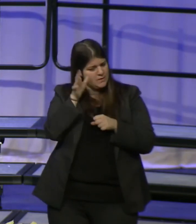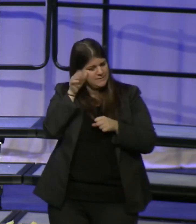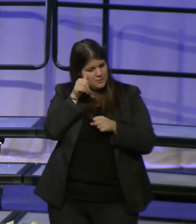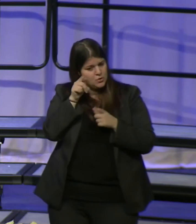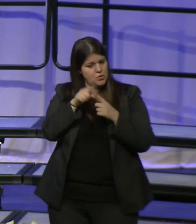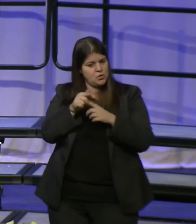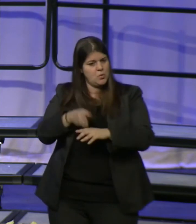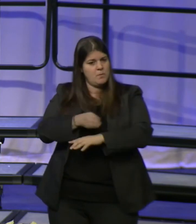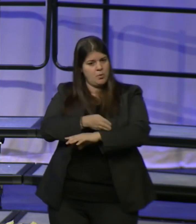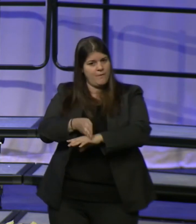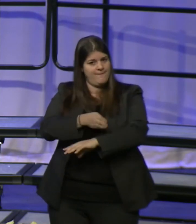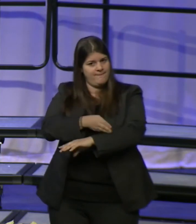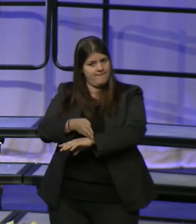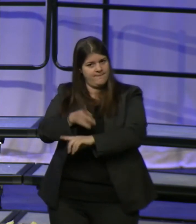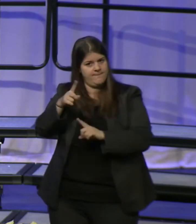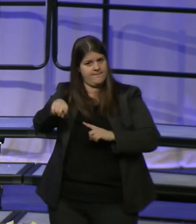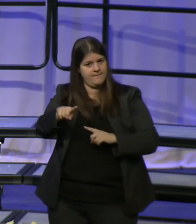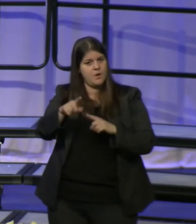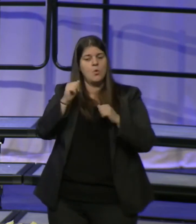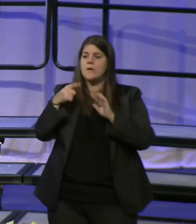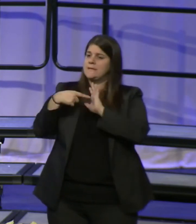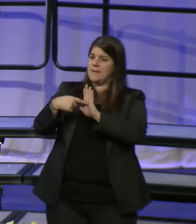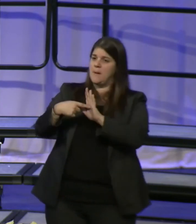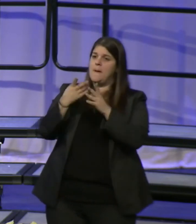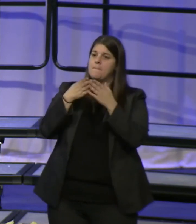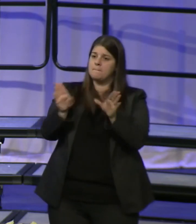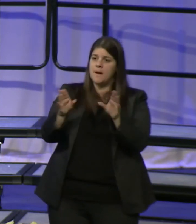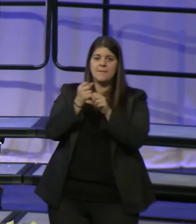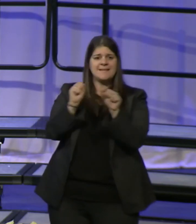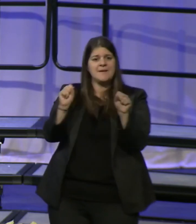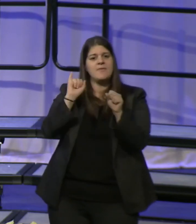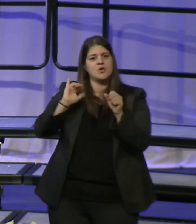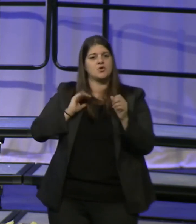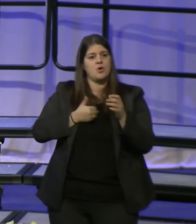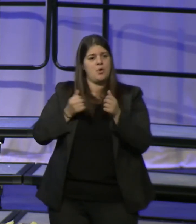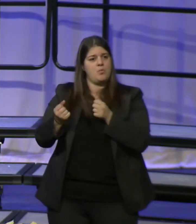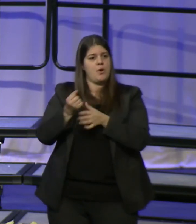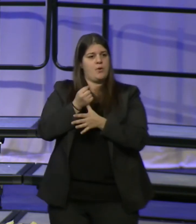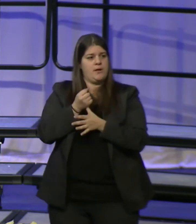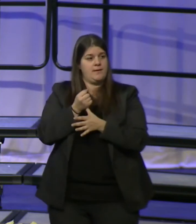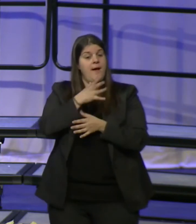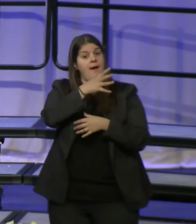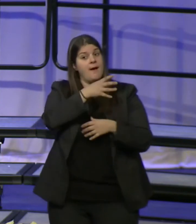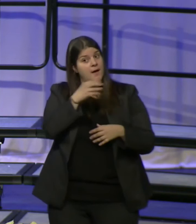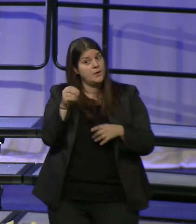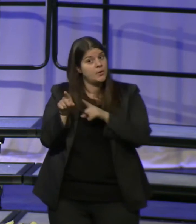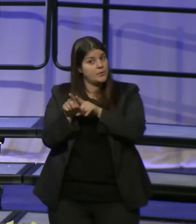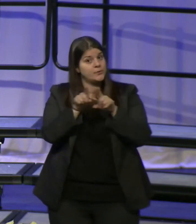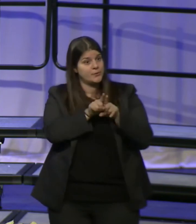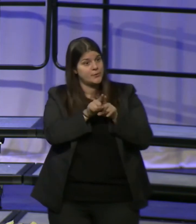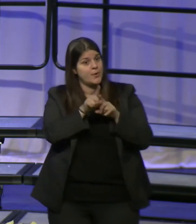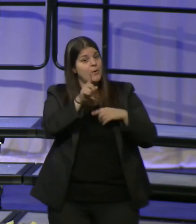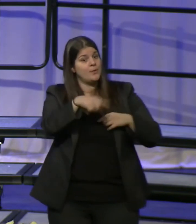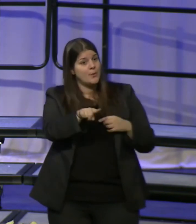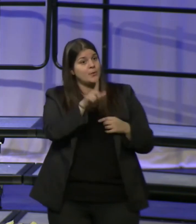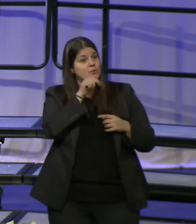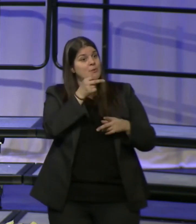so that we demonstrate that public safety is a priority and those who keep us safe